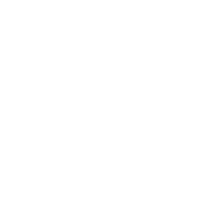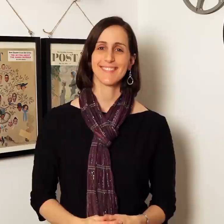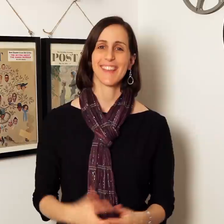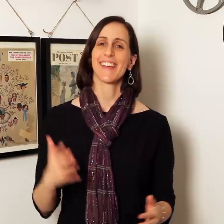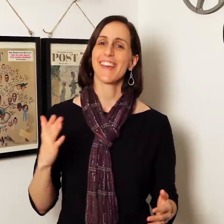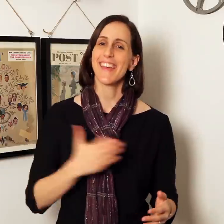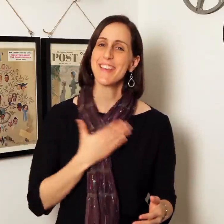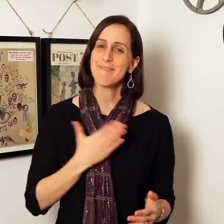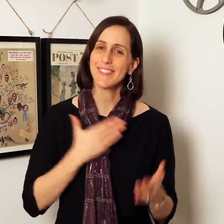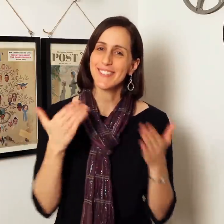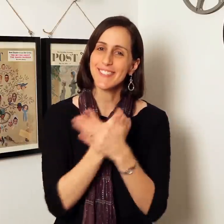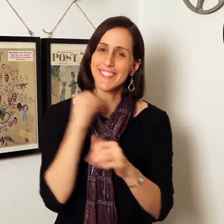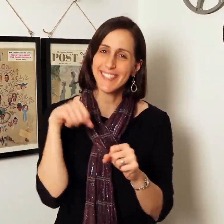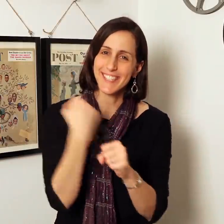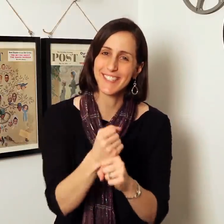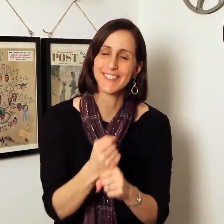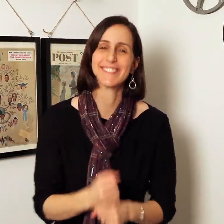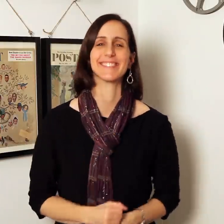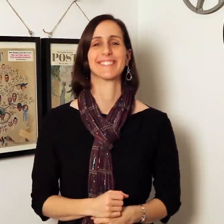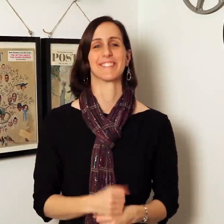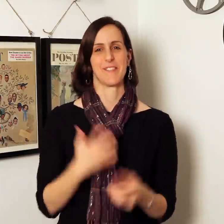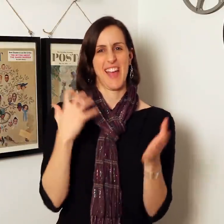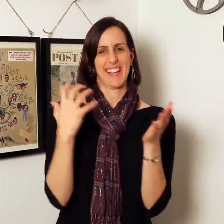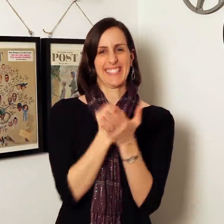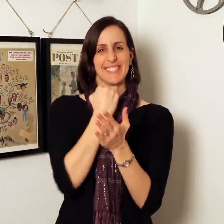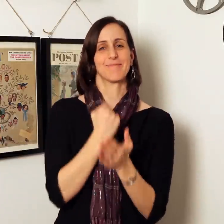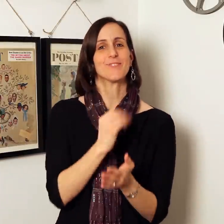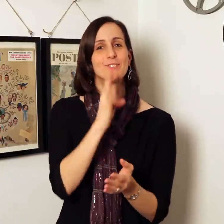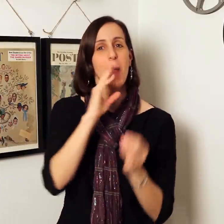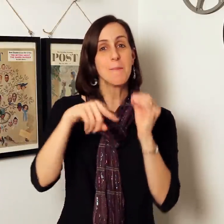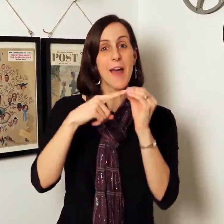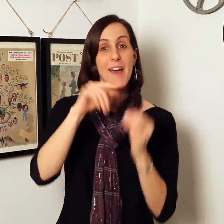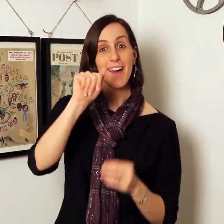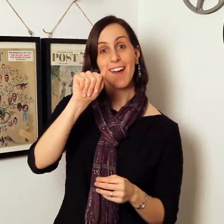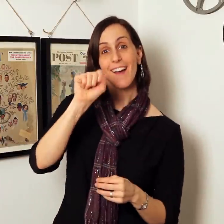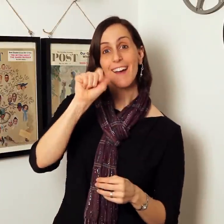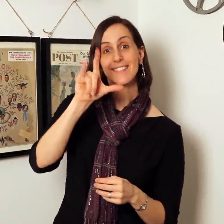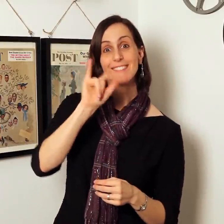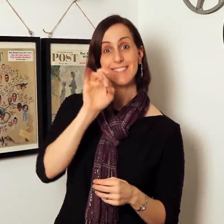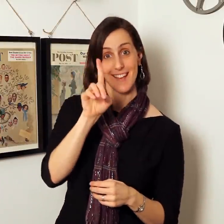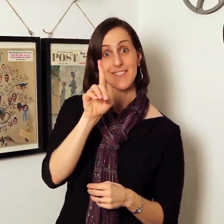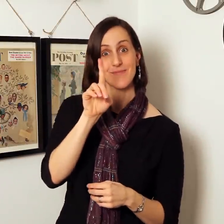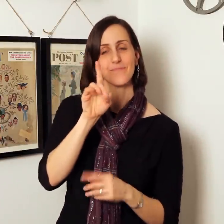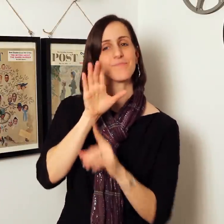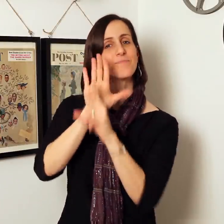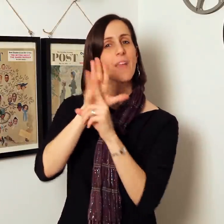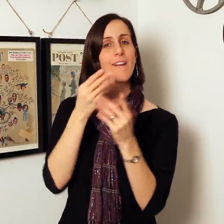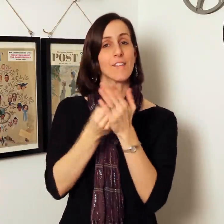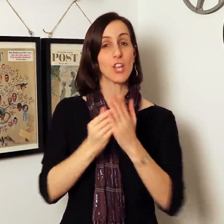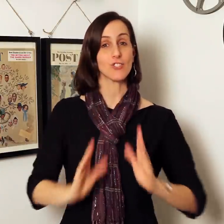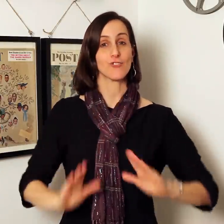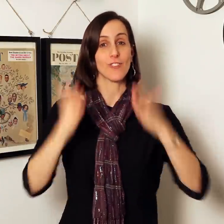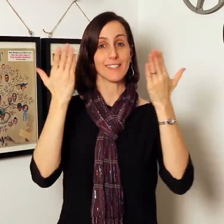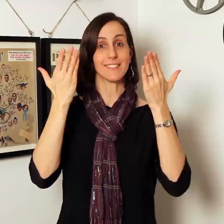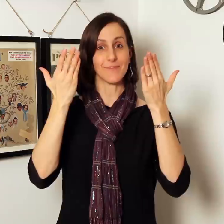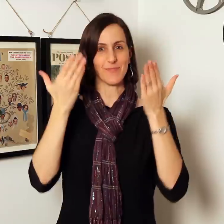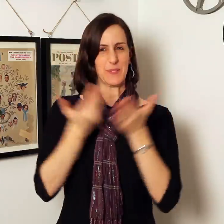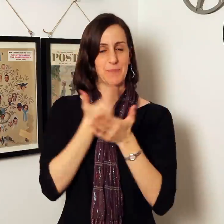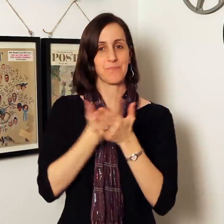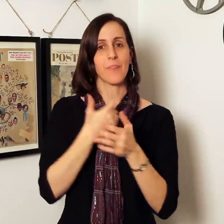Happy New Year! I would like to talk about ASLized's new fundraising project, playing cards.